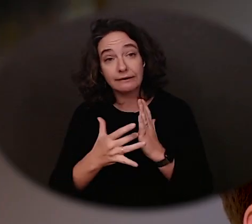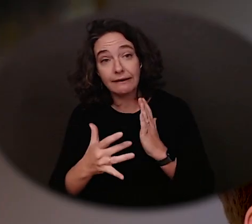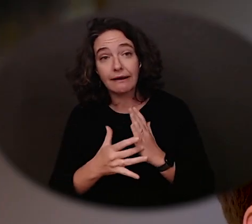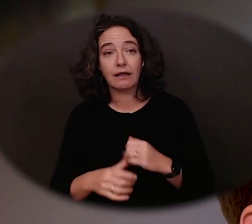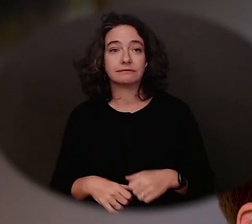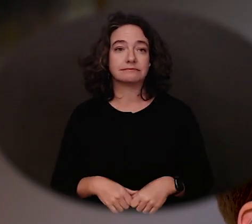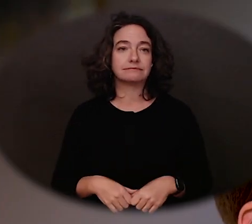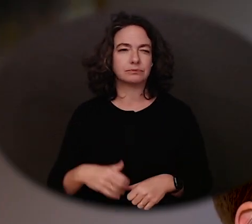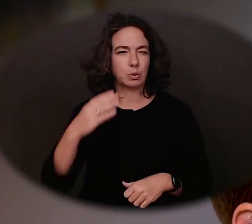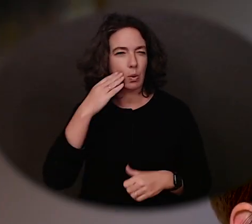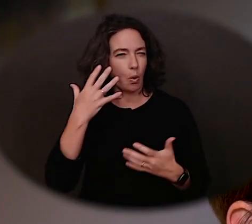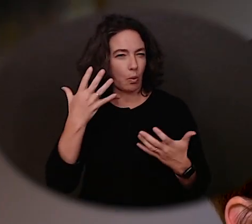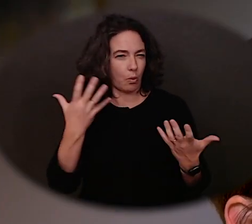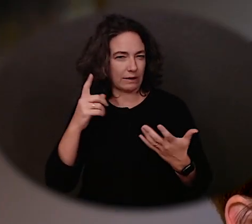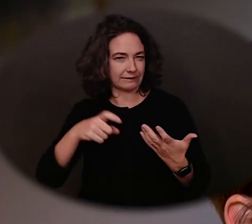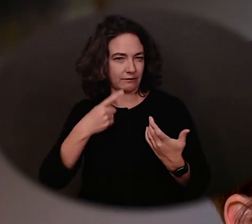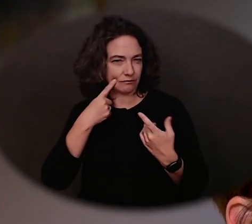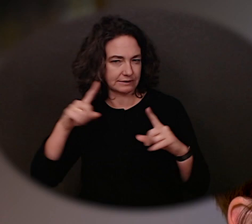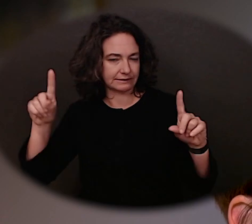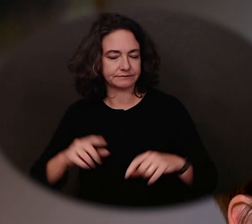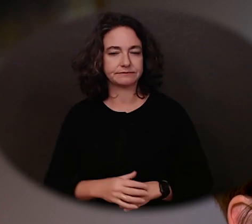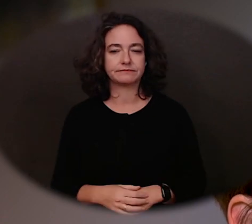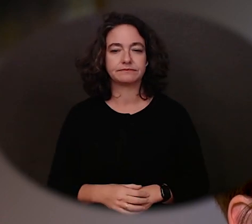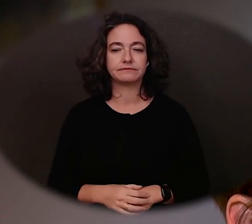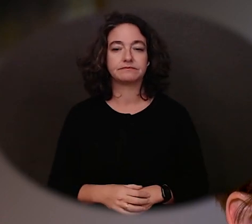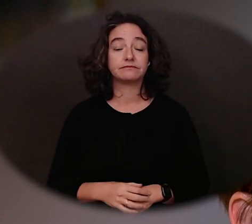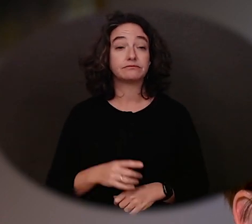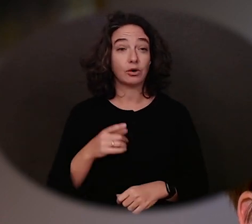As you solidify a career pathway, DVR services will become more